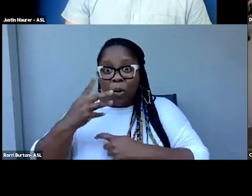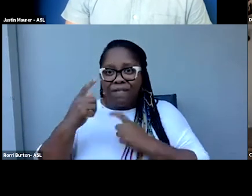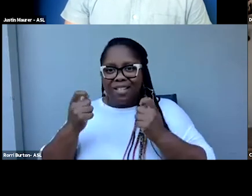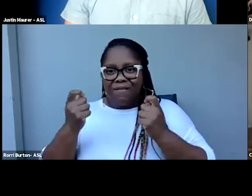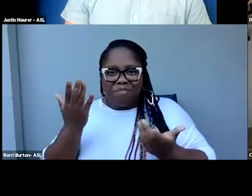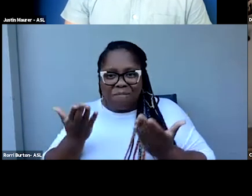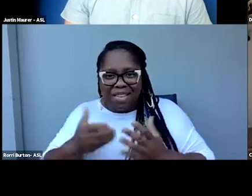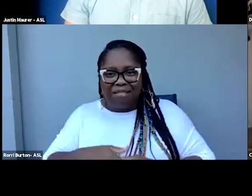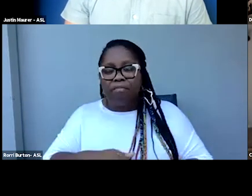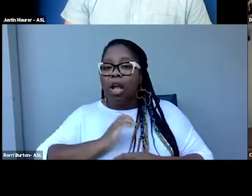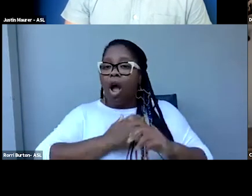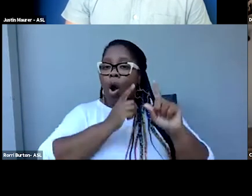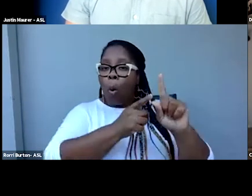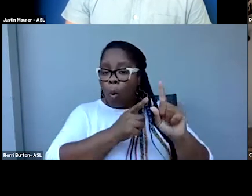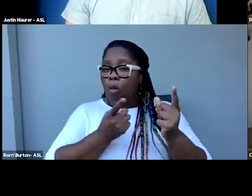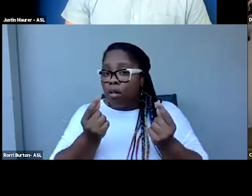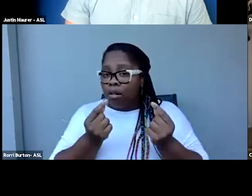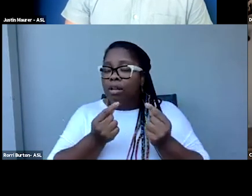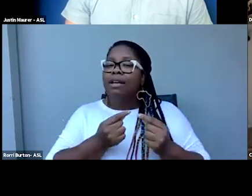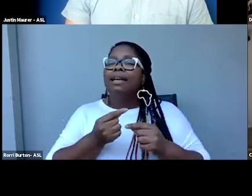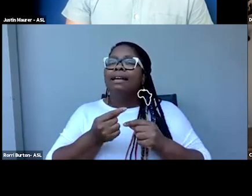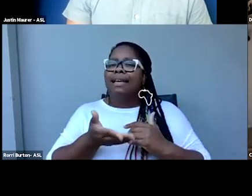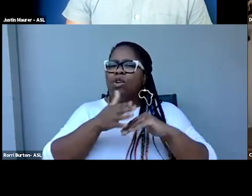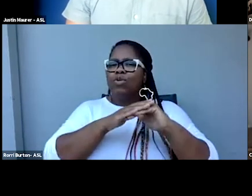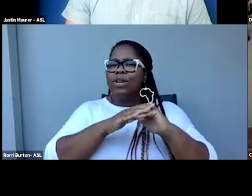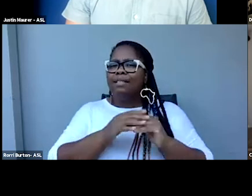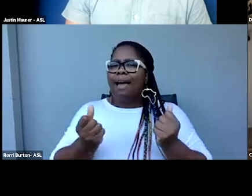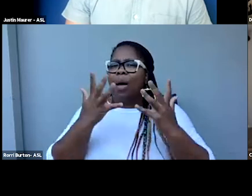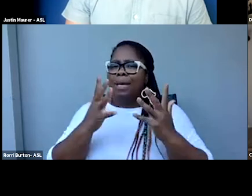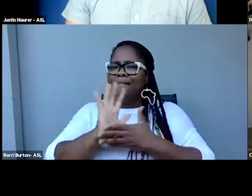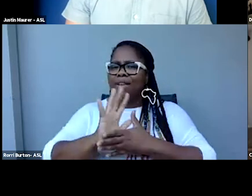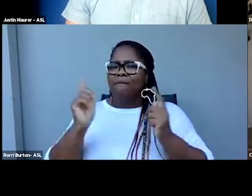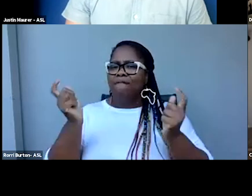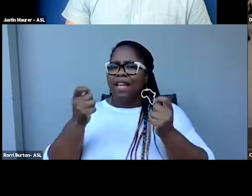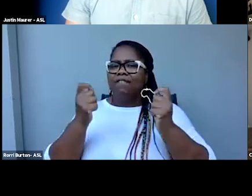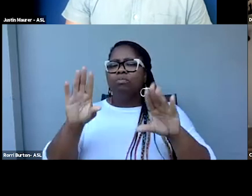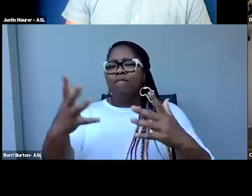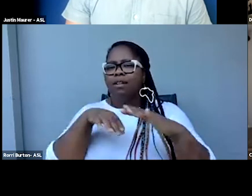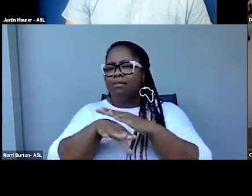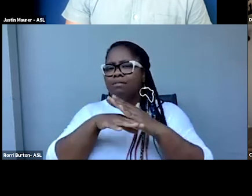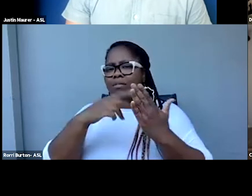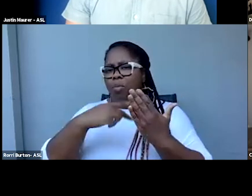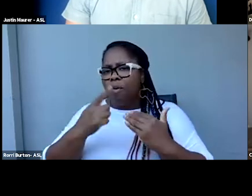First, we want to increase the number of film festivals in Chicago that offer accessible programming to people with disabilities,